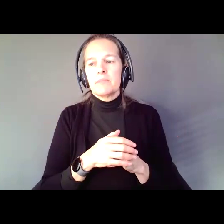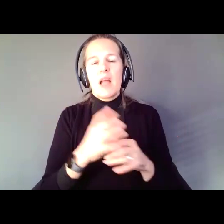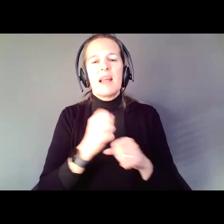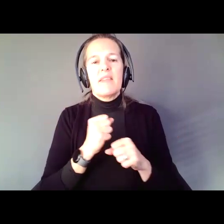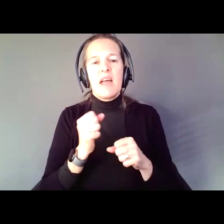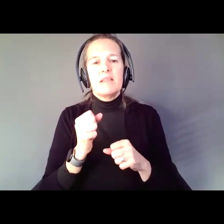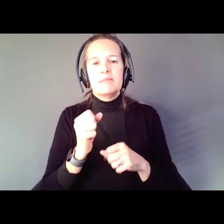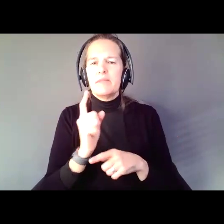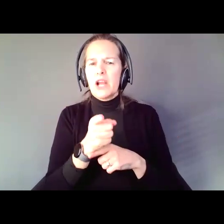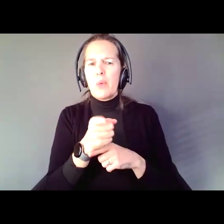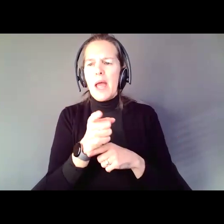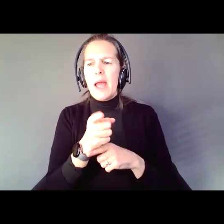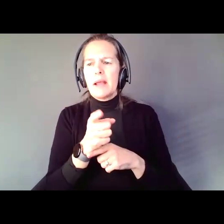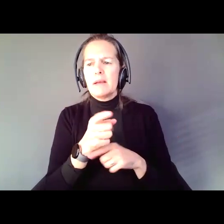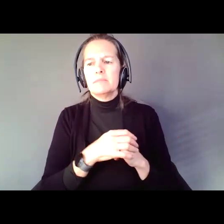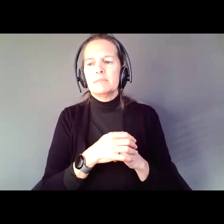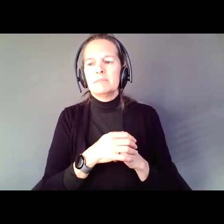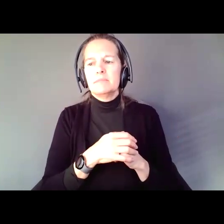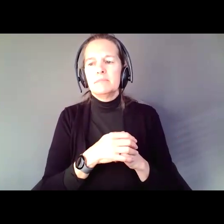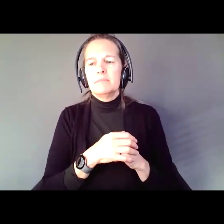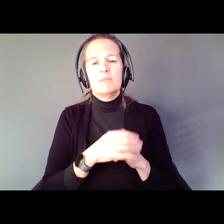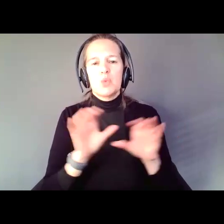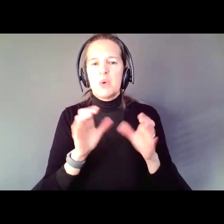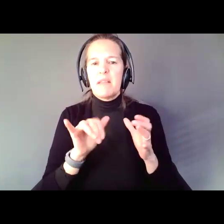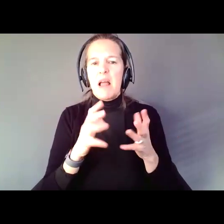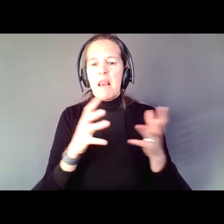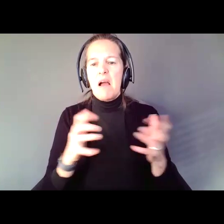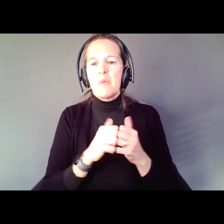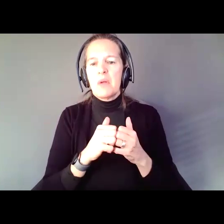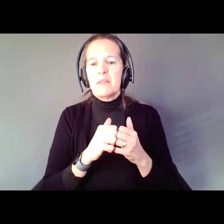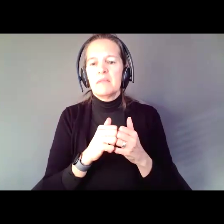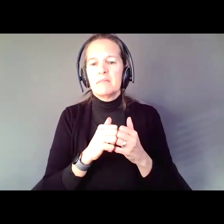we always do things. I get that lot this State agencies and litigation. We can't do that